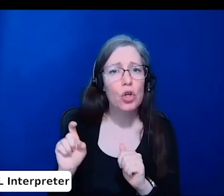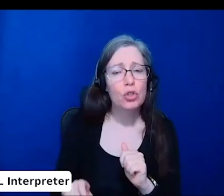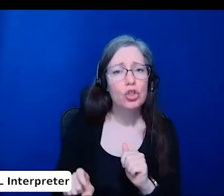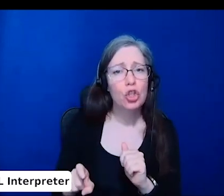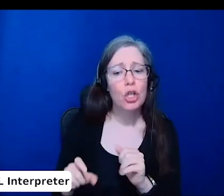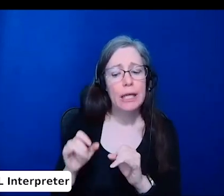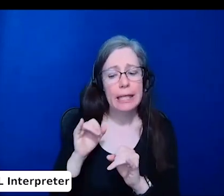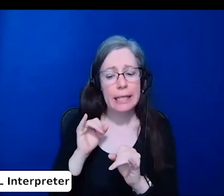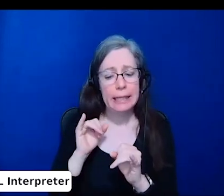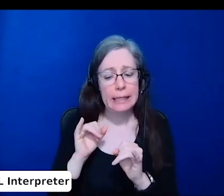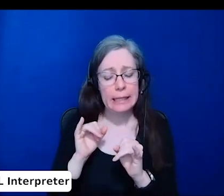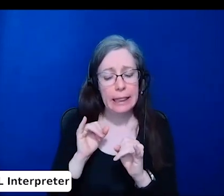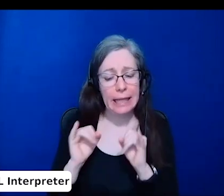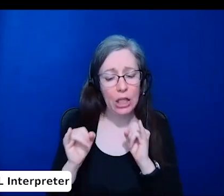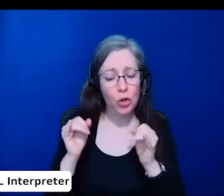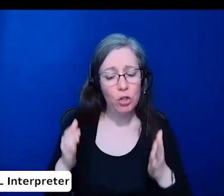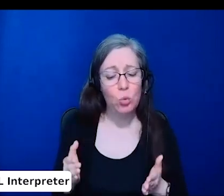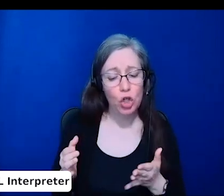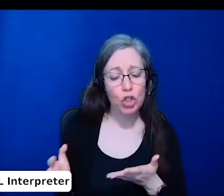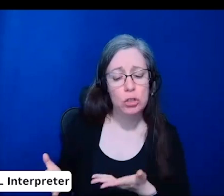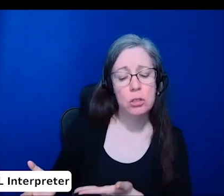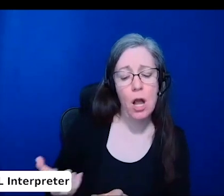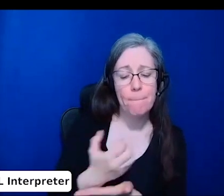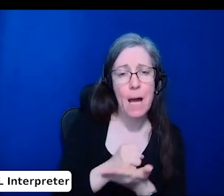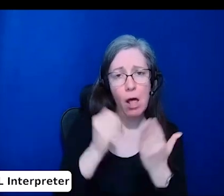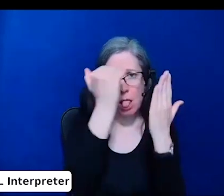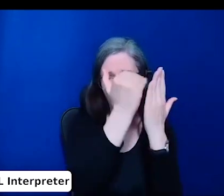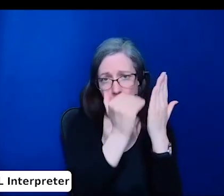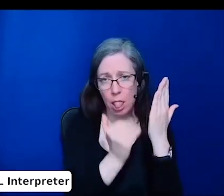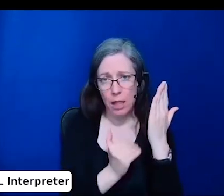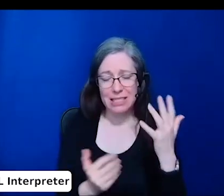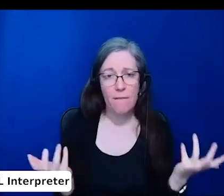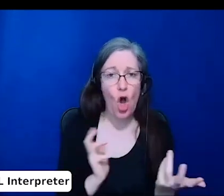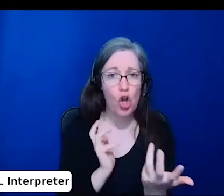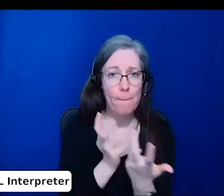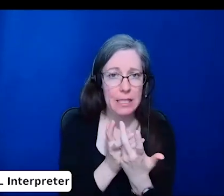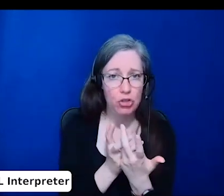that previous successful applicants have received in a way that's anonymous, but also reflective